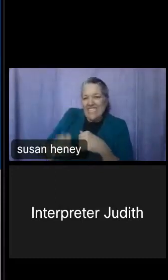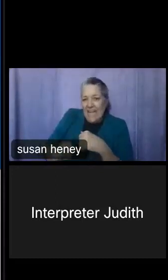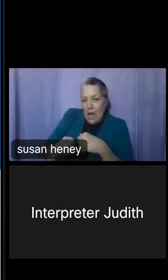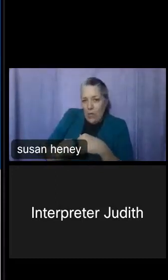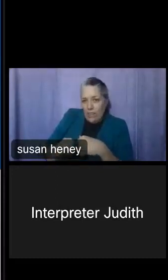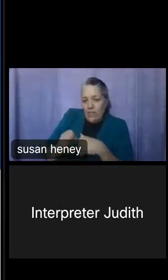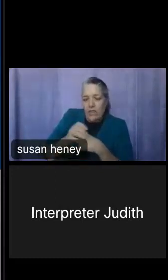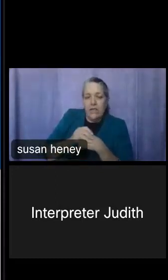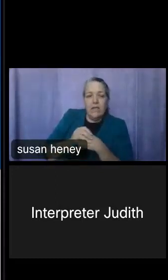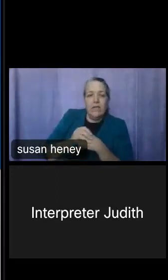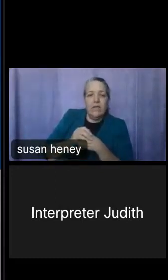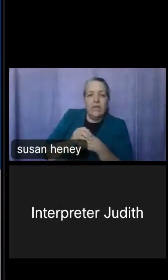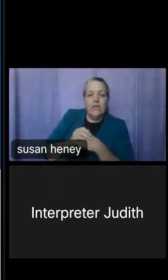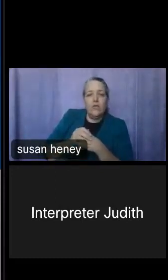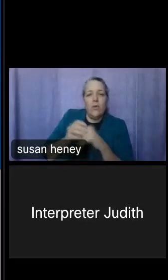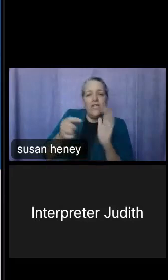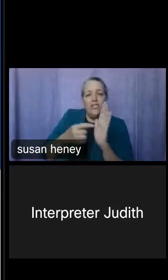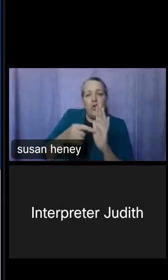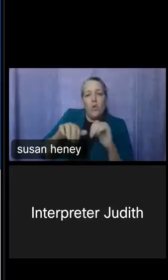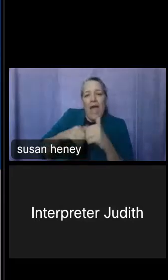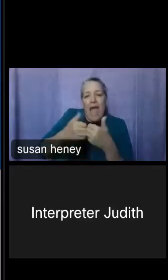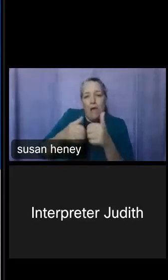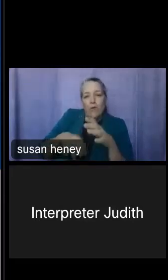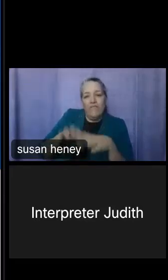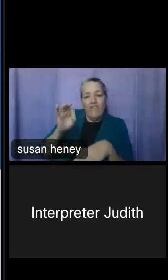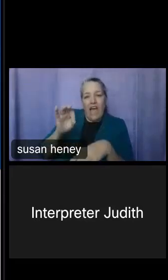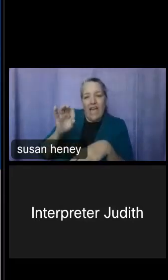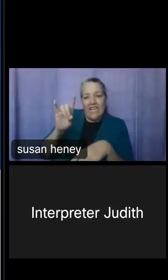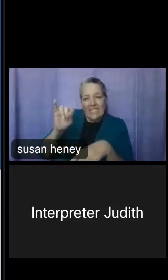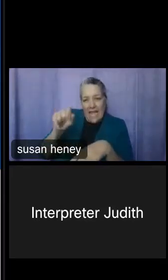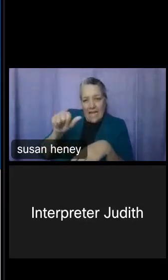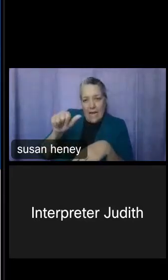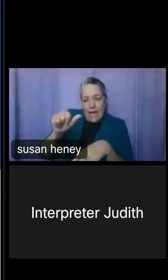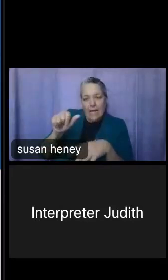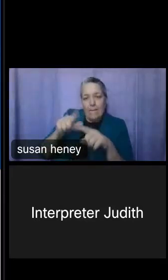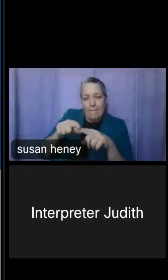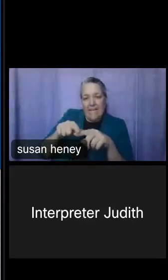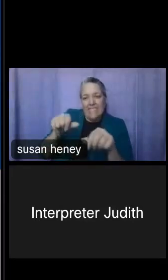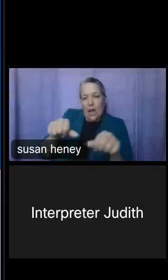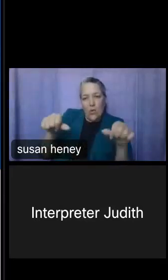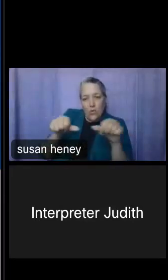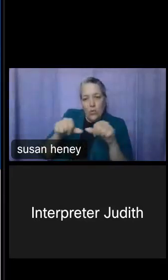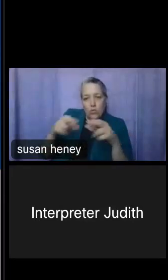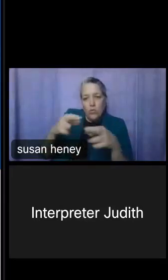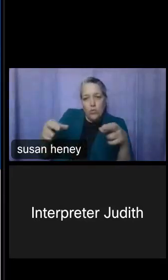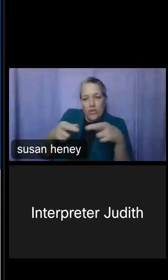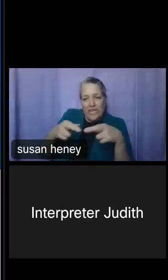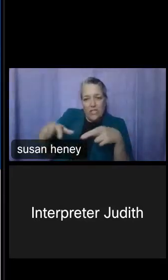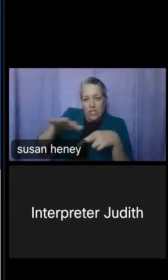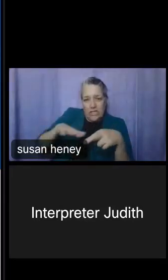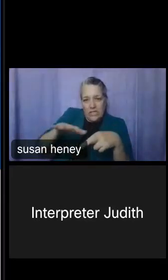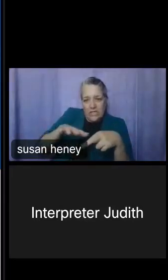how to look up data by region, and we can do that in data.census.gov.